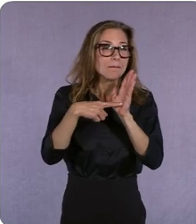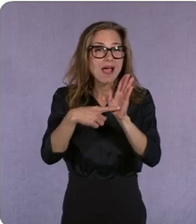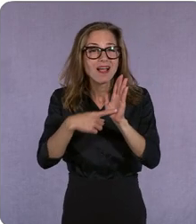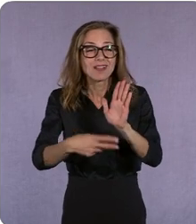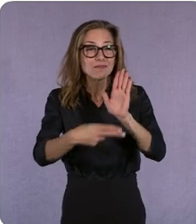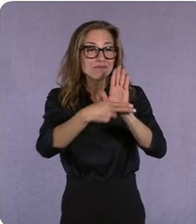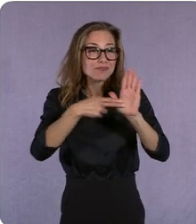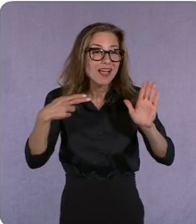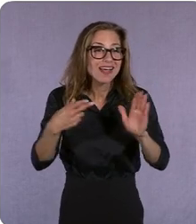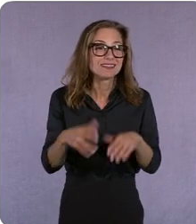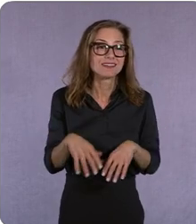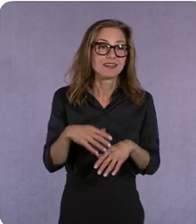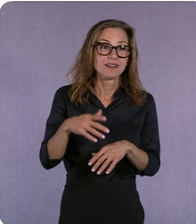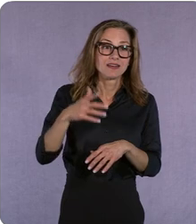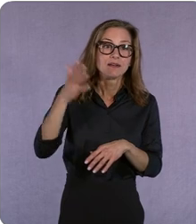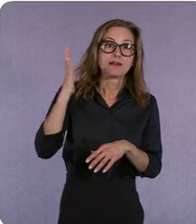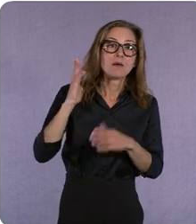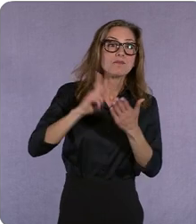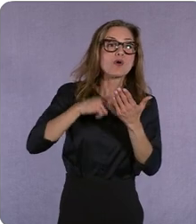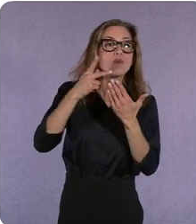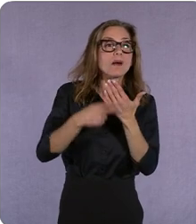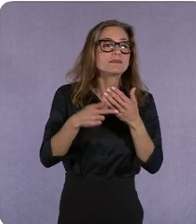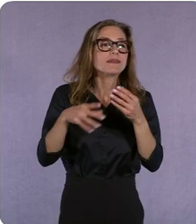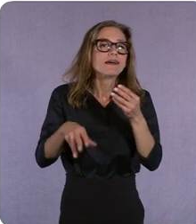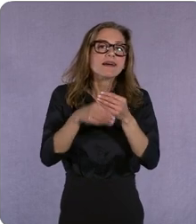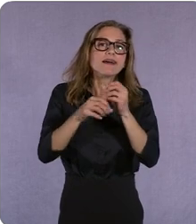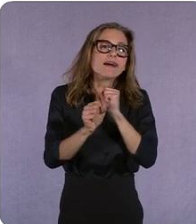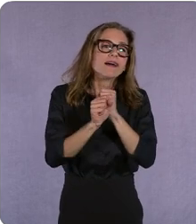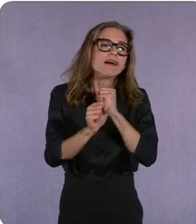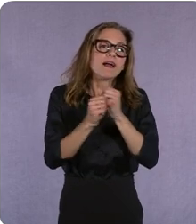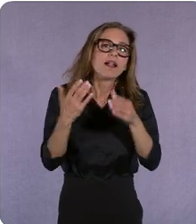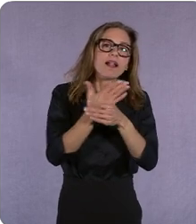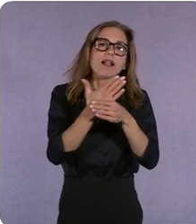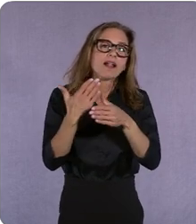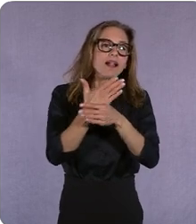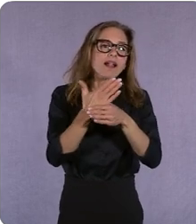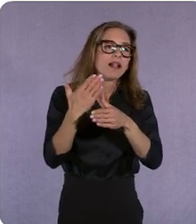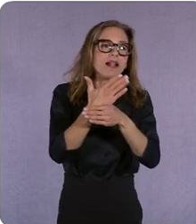additive and the ads were interruptive right and disruptive you look at a digital model in